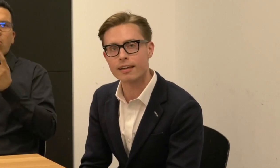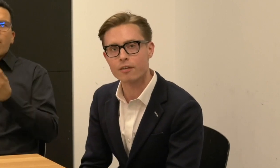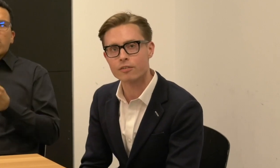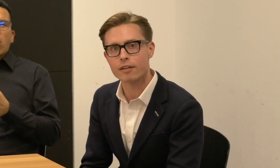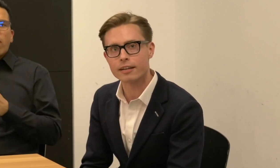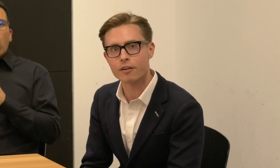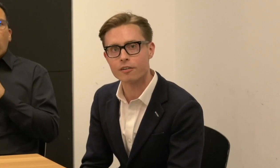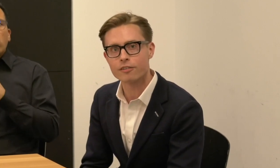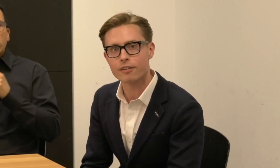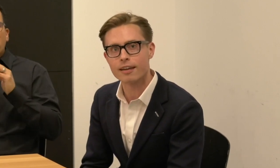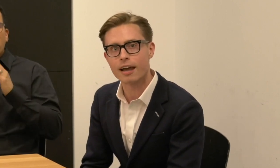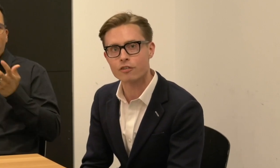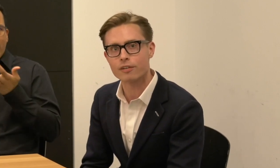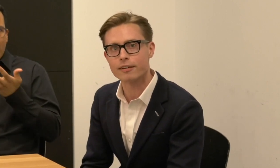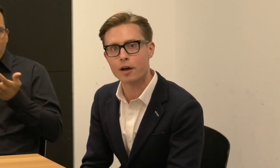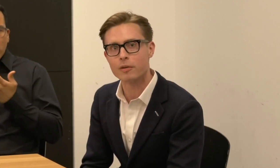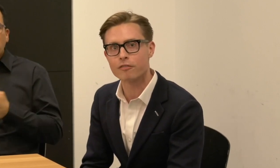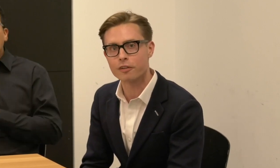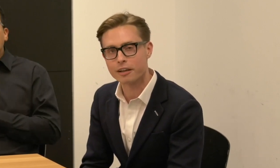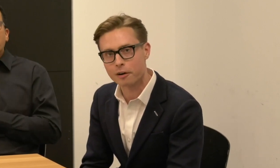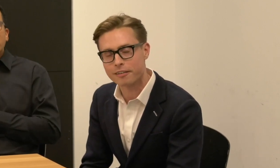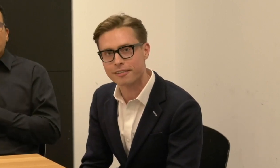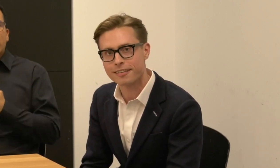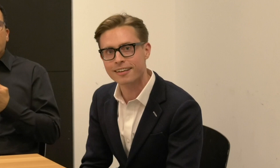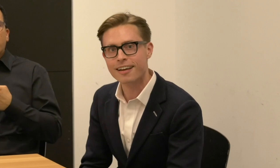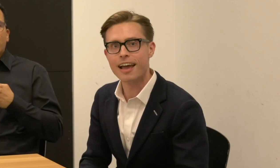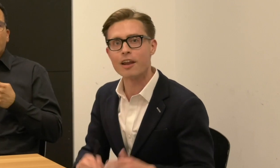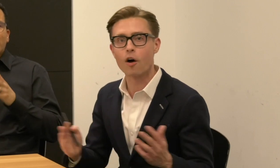New York State Council of the Arts, and the National Endowment for the Arts, and all